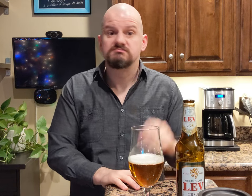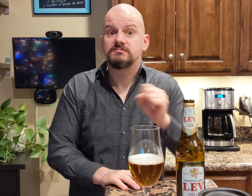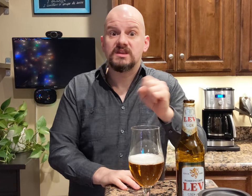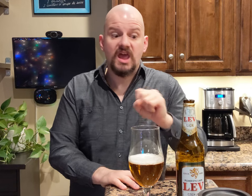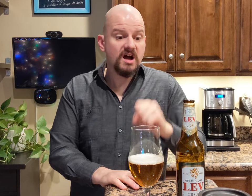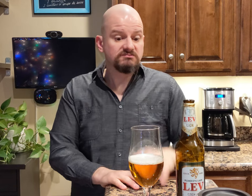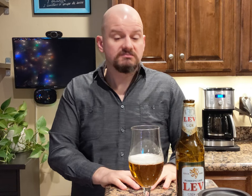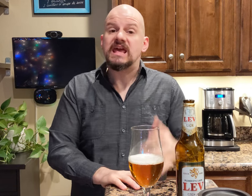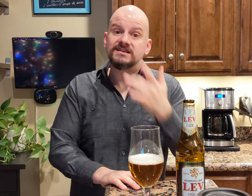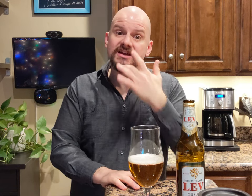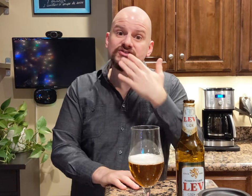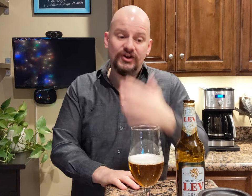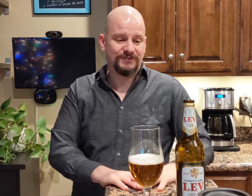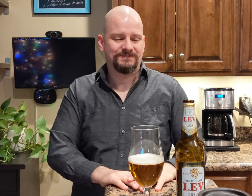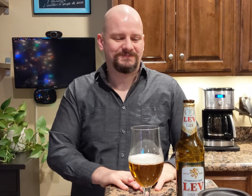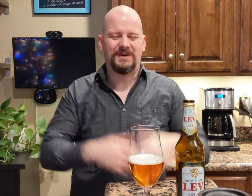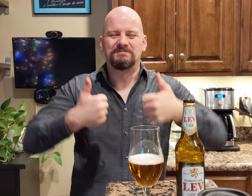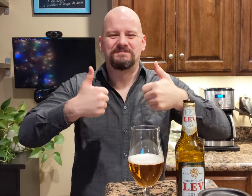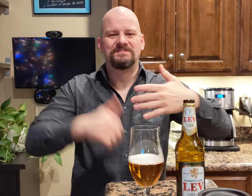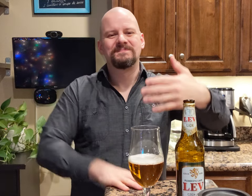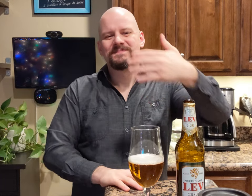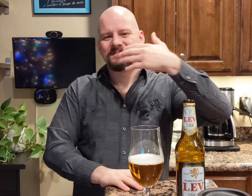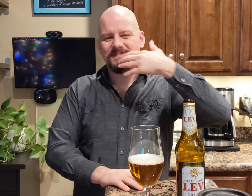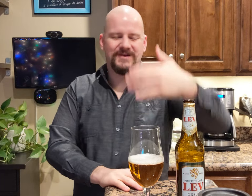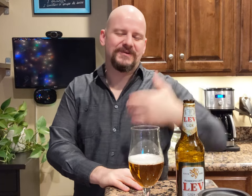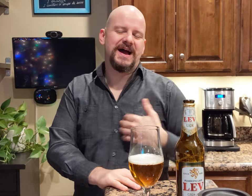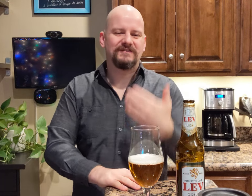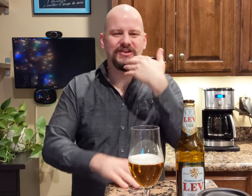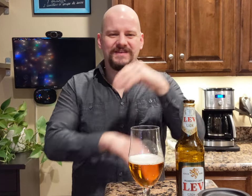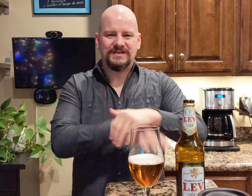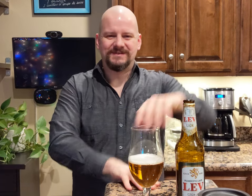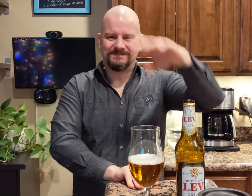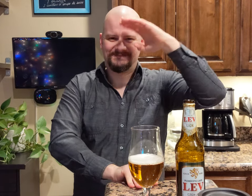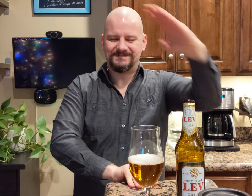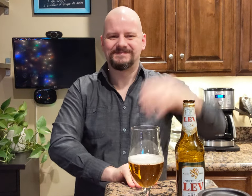Yeah, it tastes good. Thank you and have a good evening.